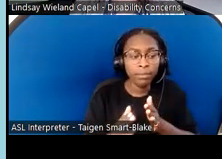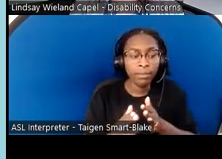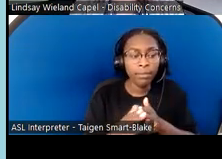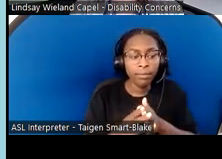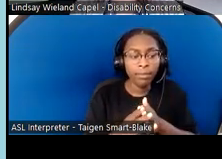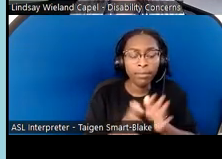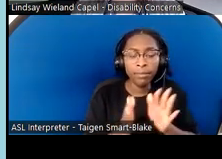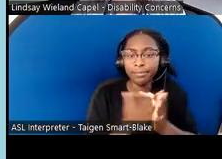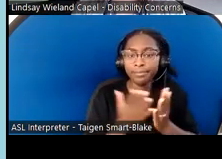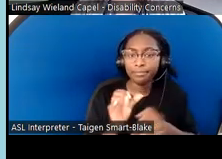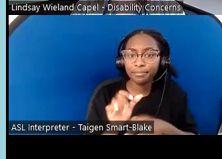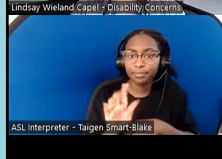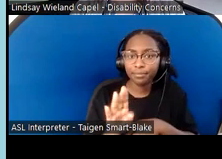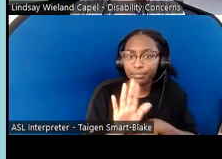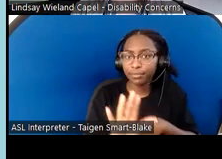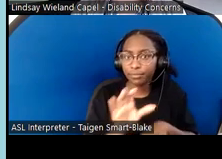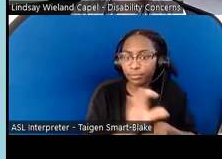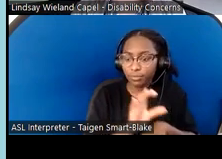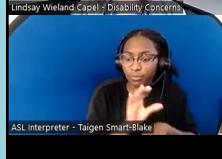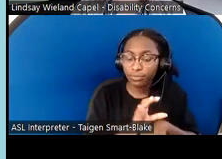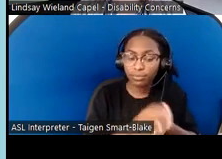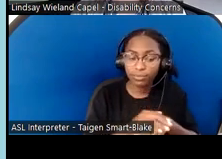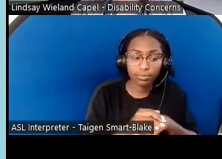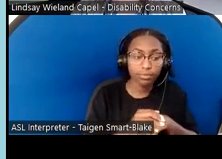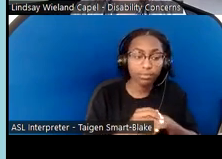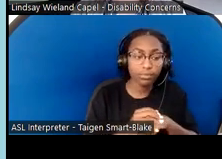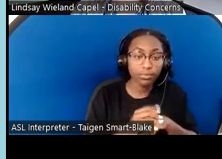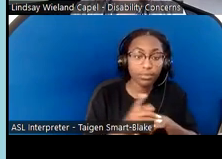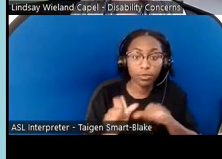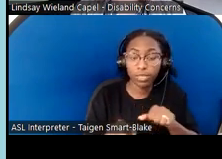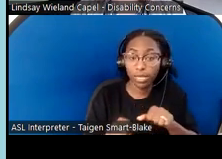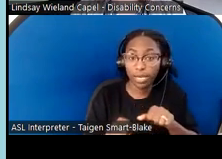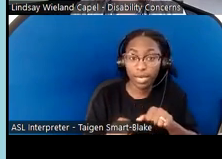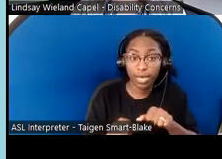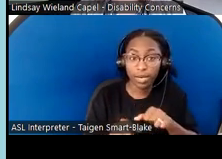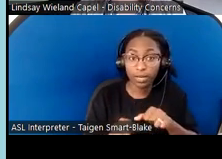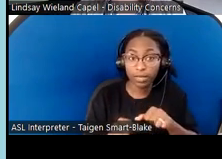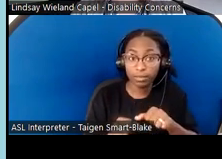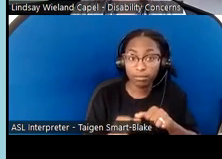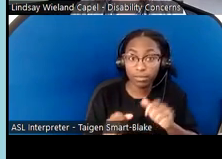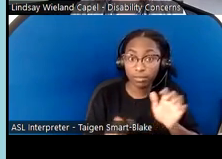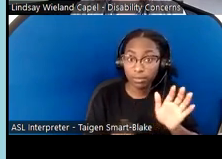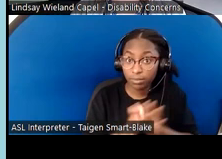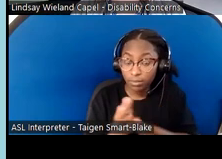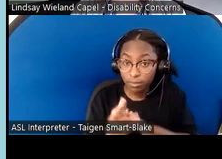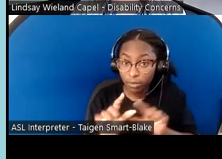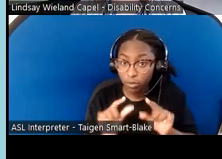Whether it's to plug into an existing group, to organize a book group, to join the one that we will be doing virtually,